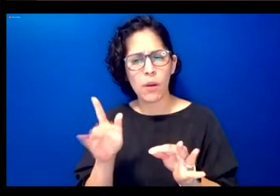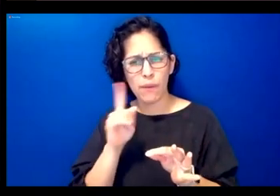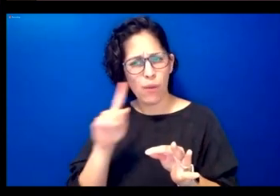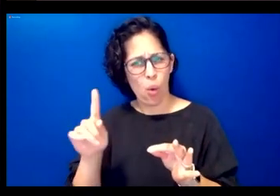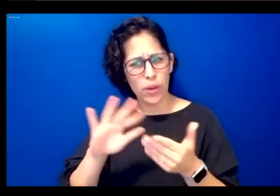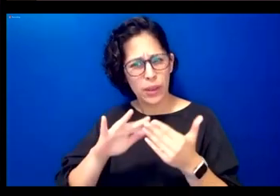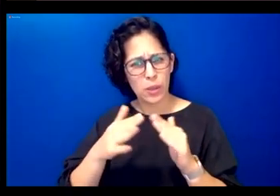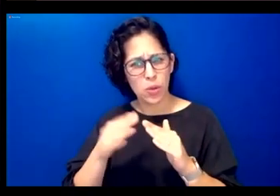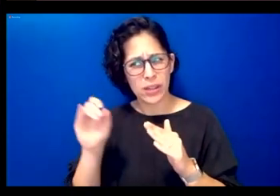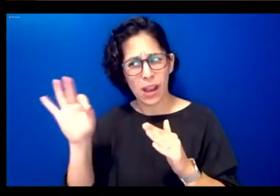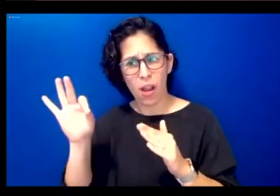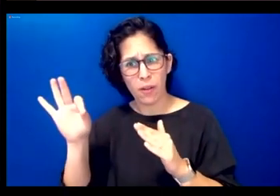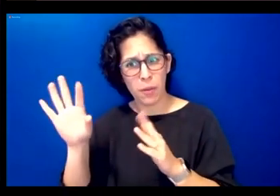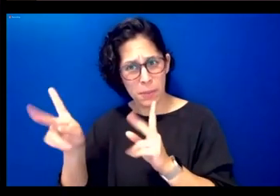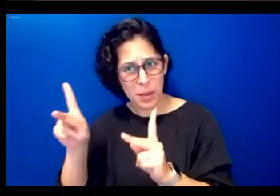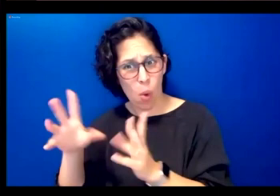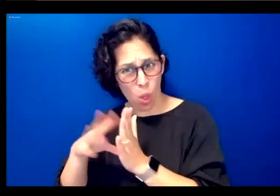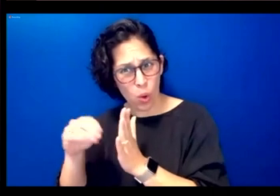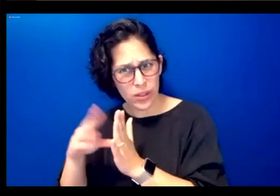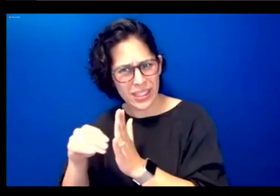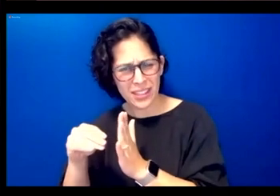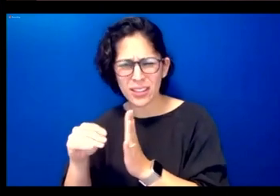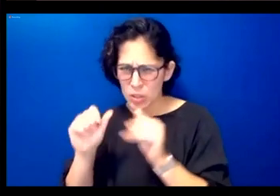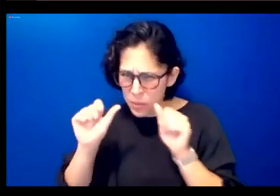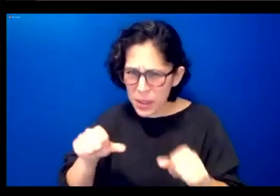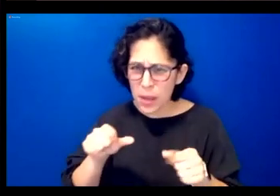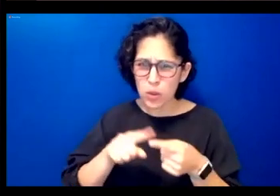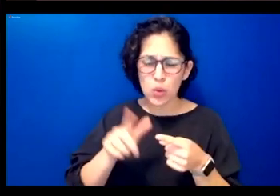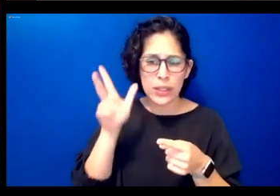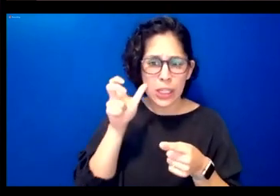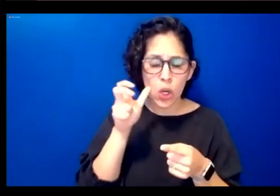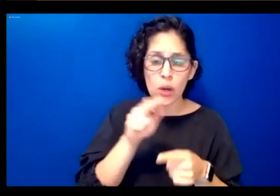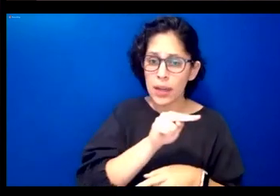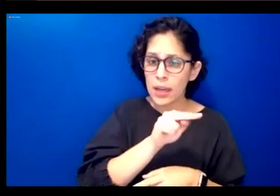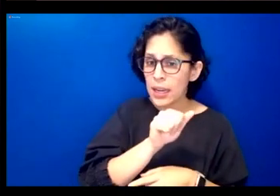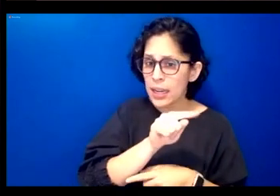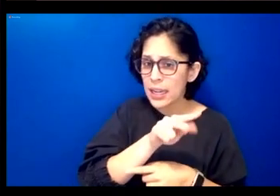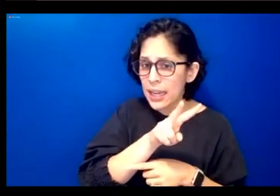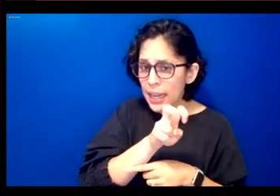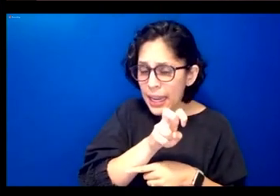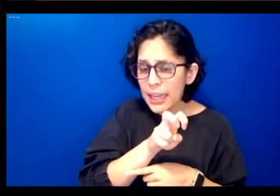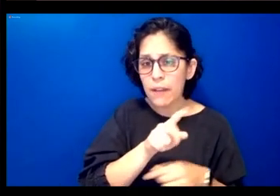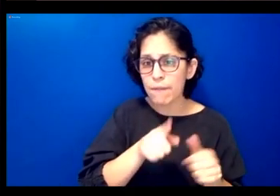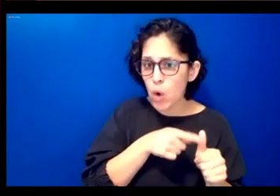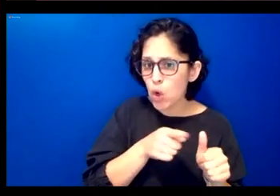of learners to be able to hear both native speakers and then conversational affluent